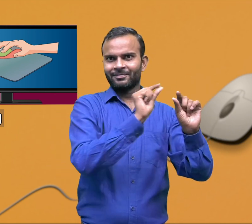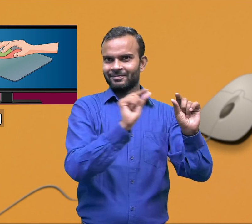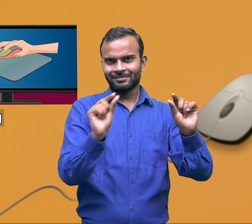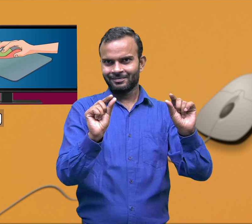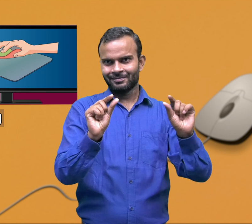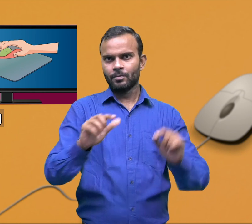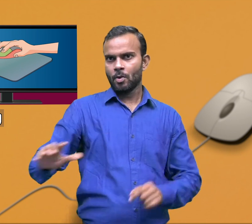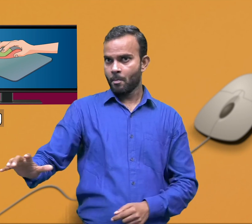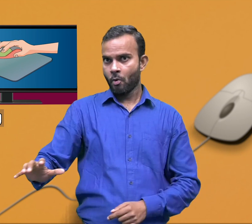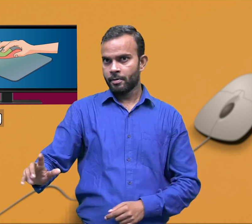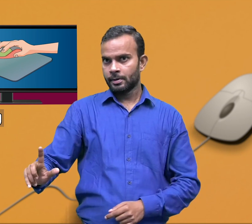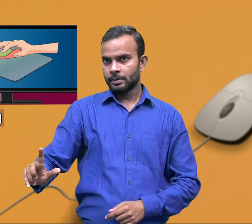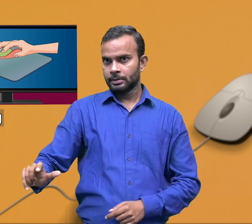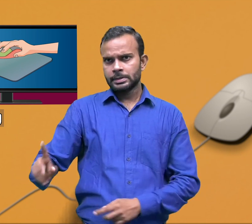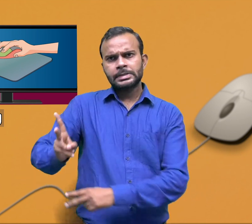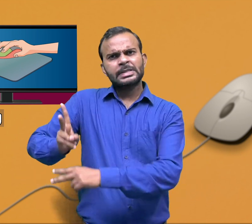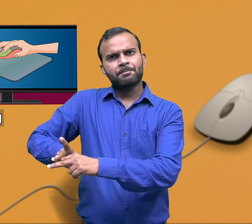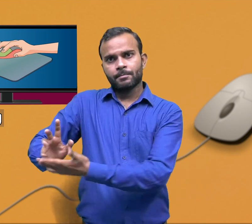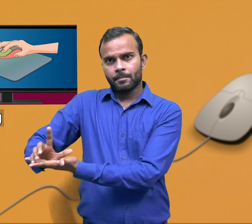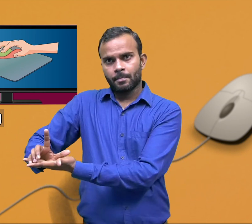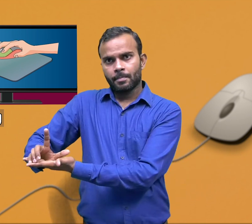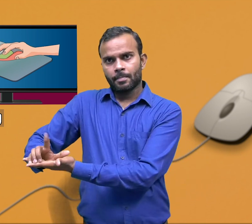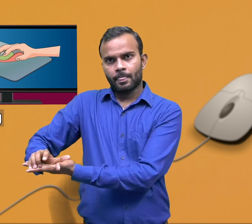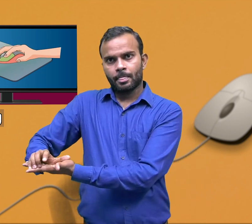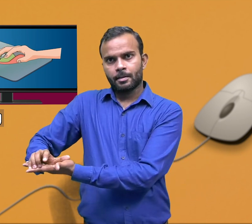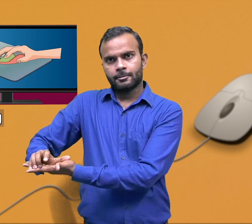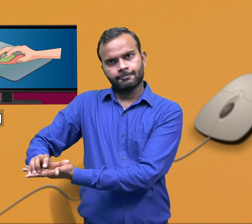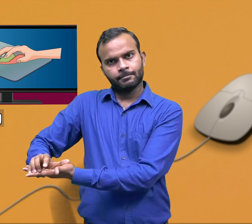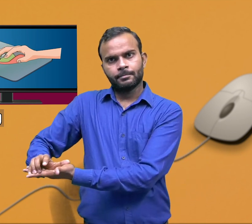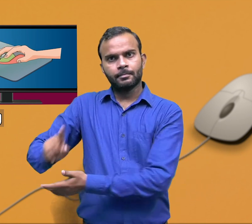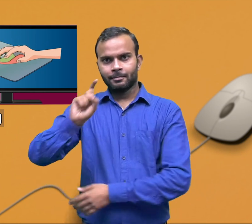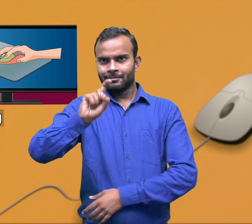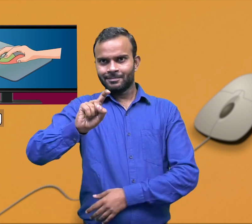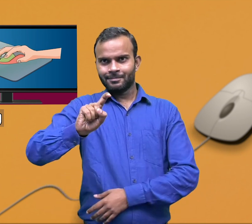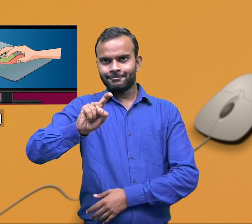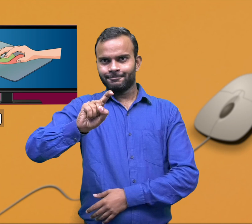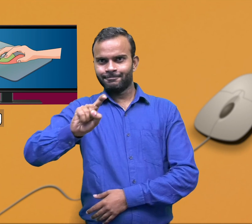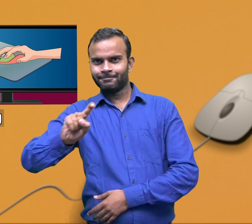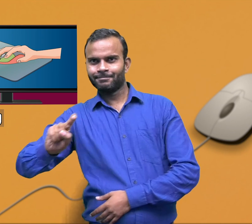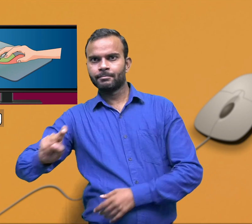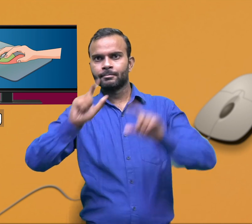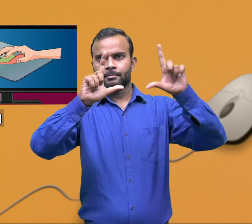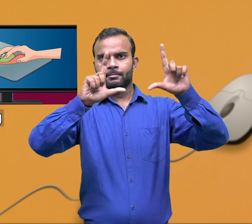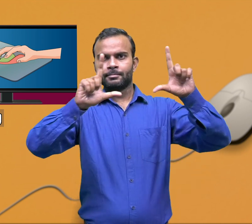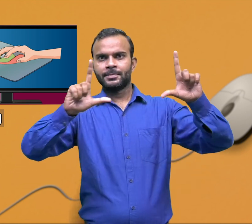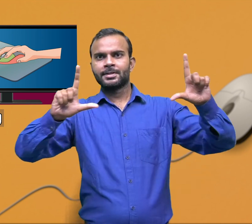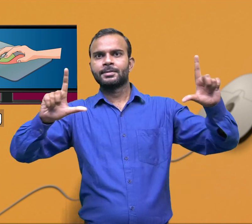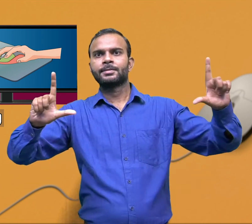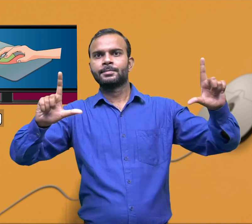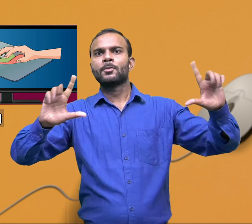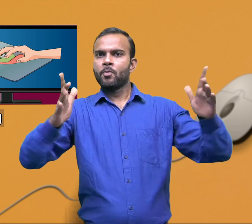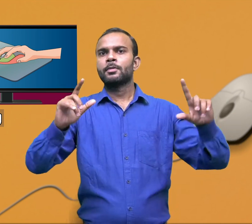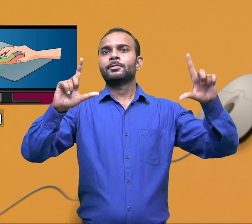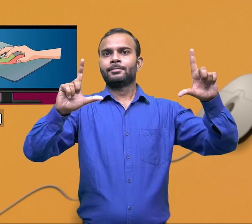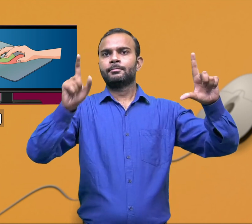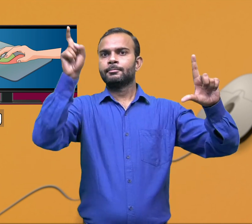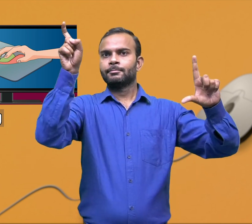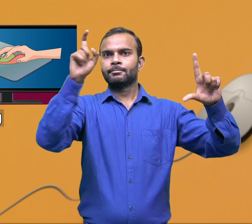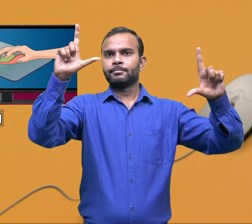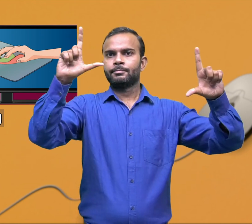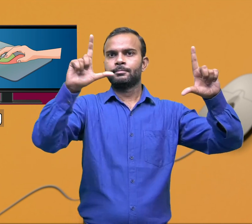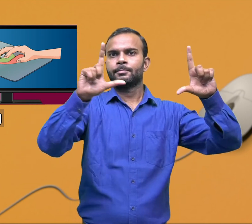then we need to press the mouse button without releasing it and move it left, right, up and down